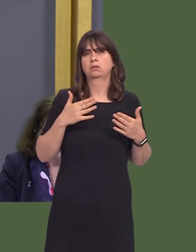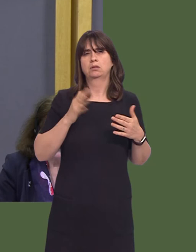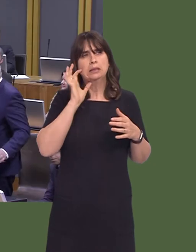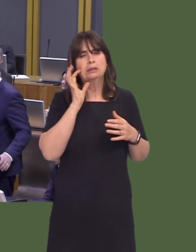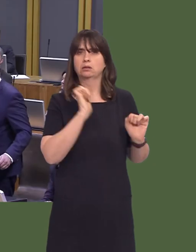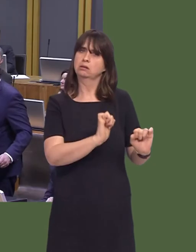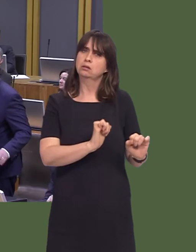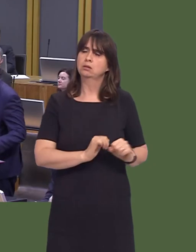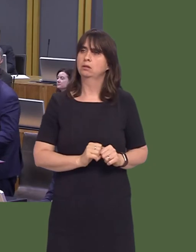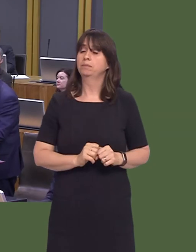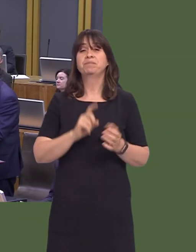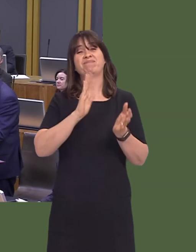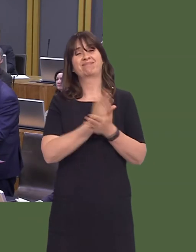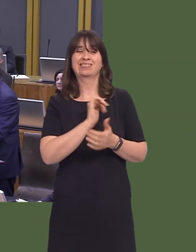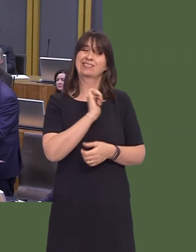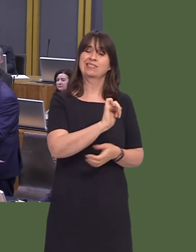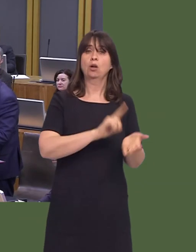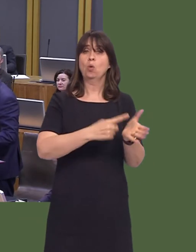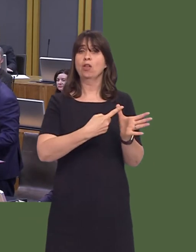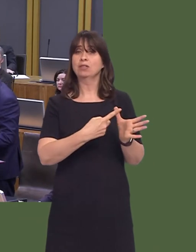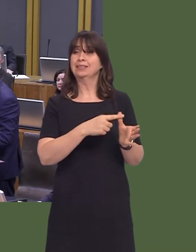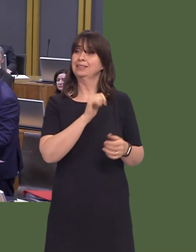Carwyn Jones AM: Well, of course, local authorities, as the Member will know, are responsible for